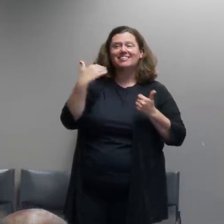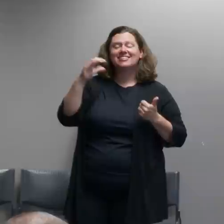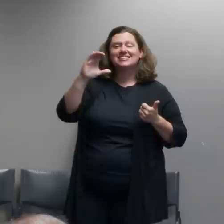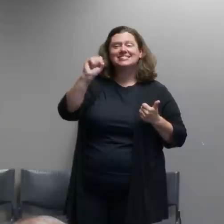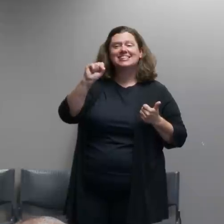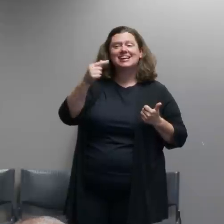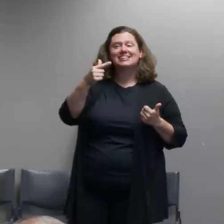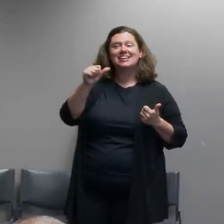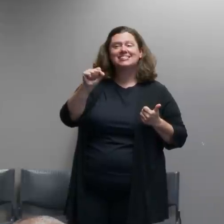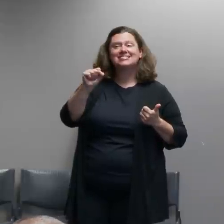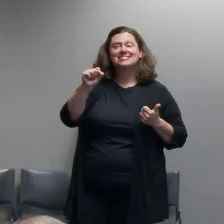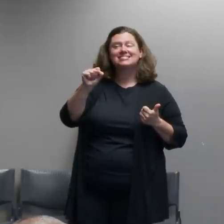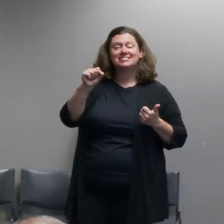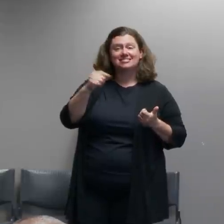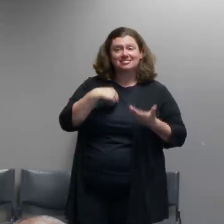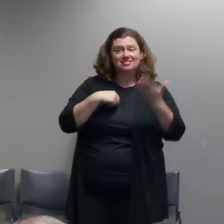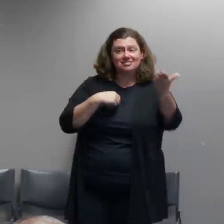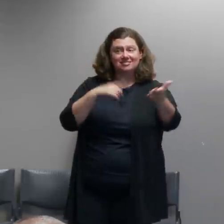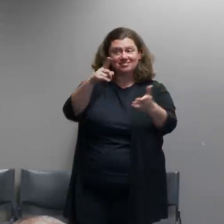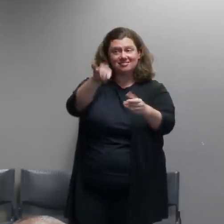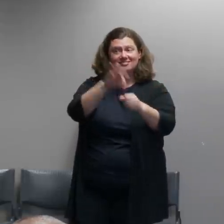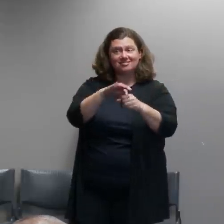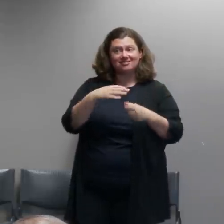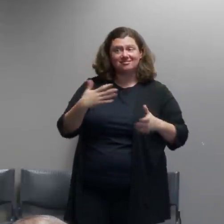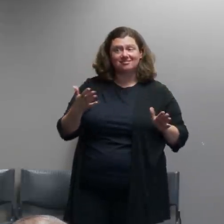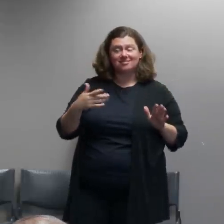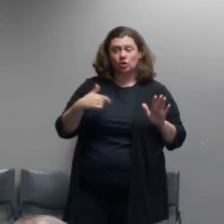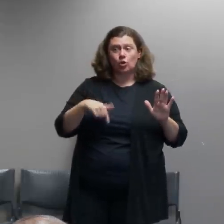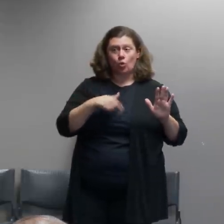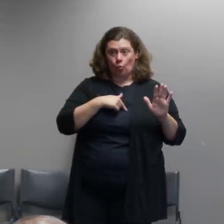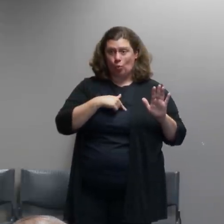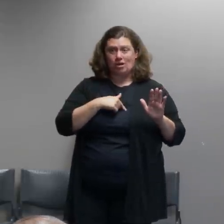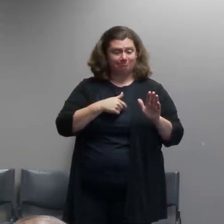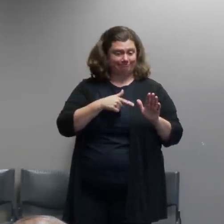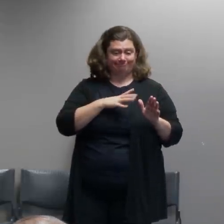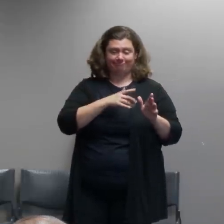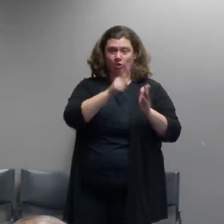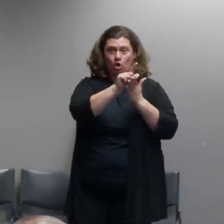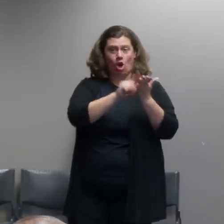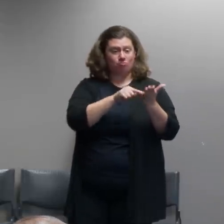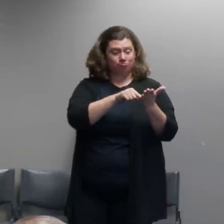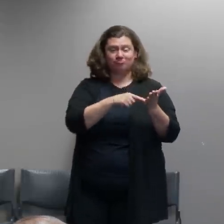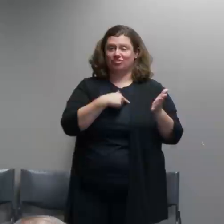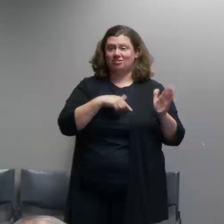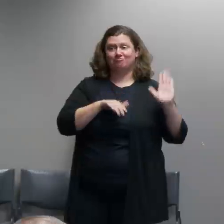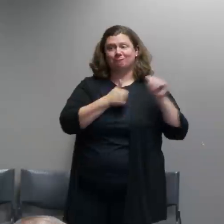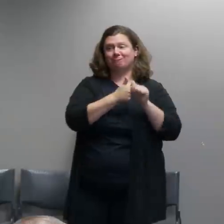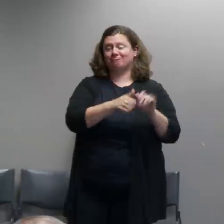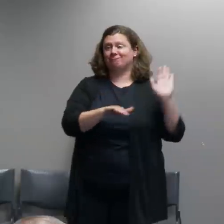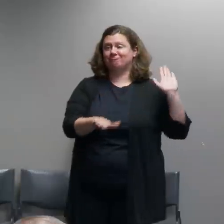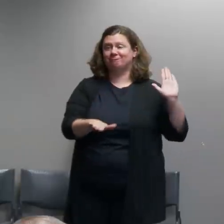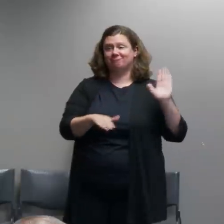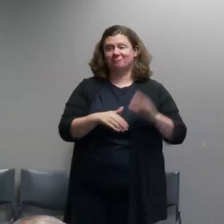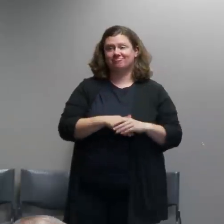we took an oath to uphold the law and that law was passed through the way laws are passed in oregon and so